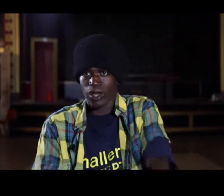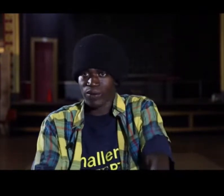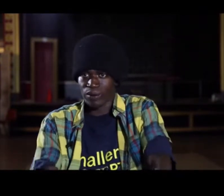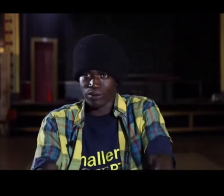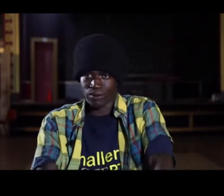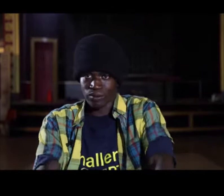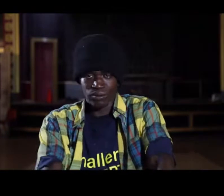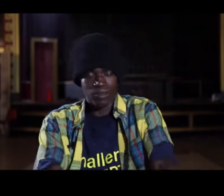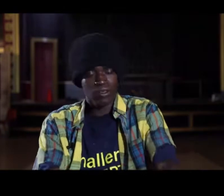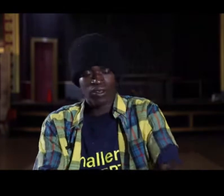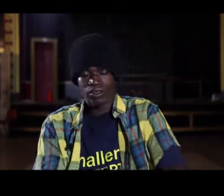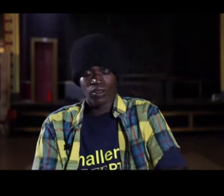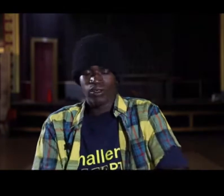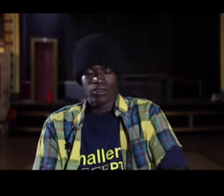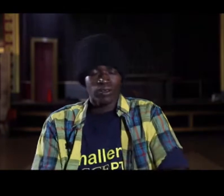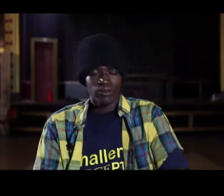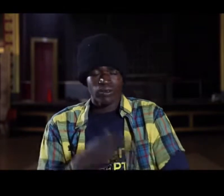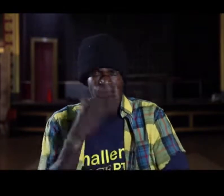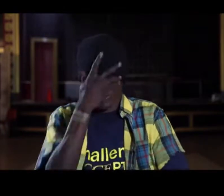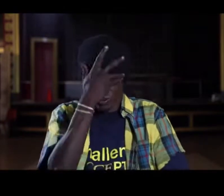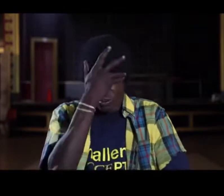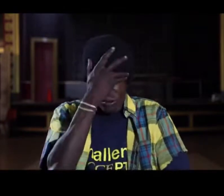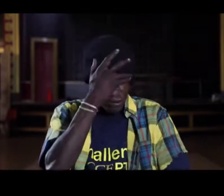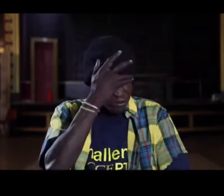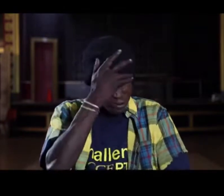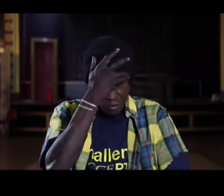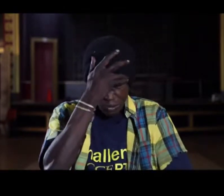cops might get me i might get shot today tomorrow